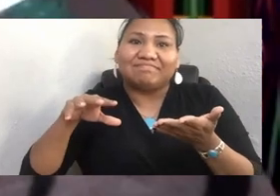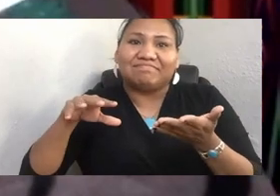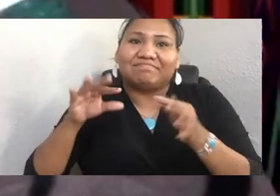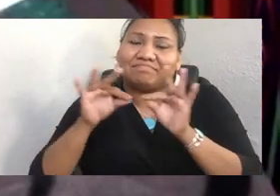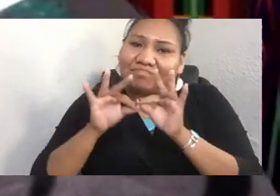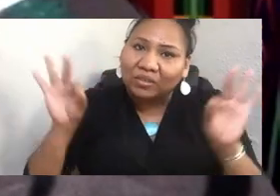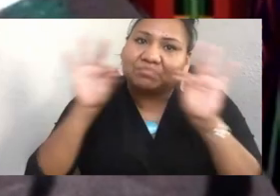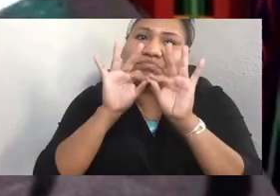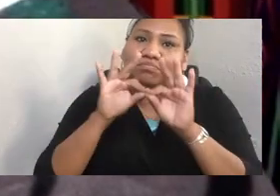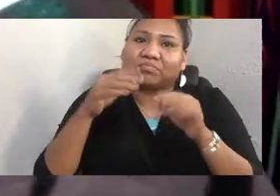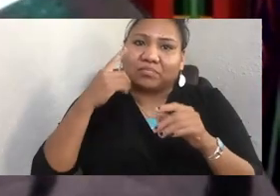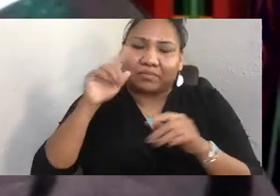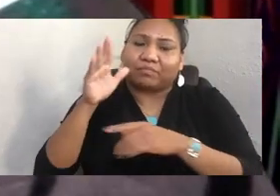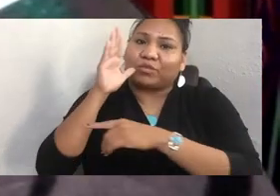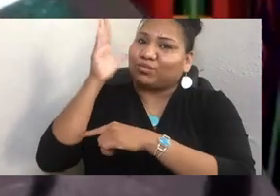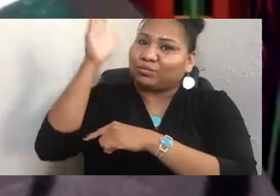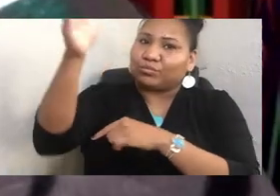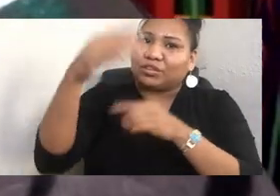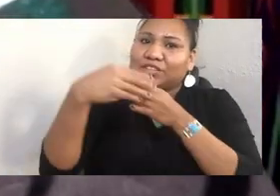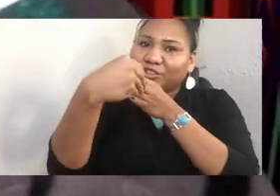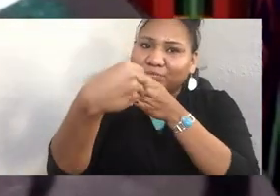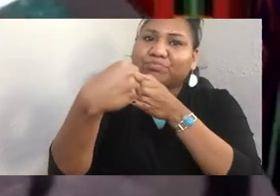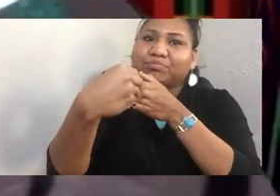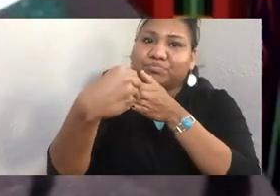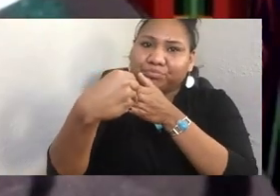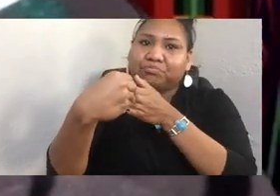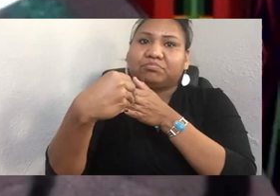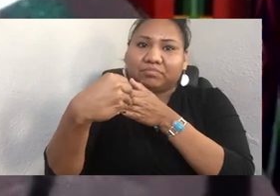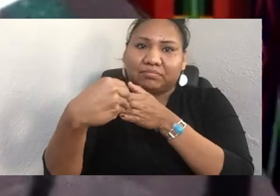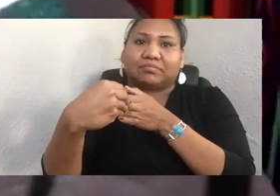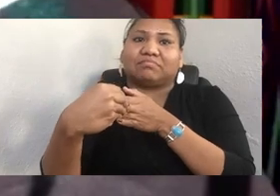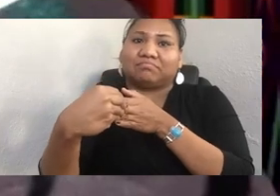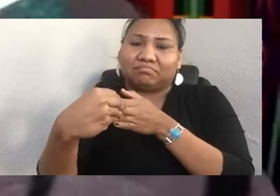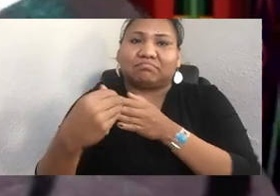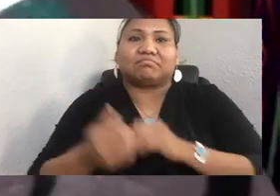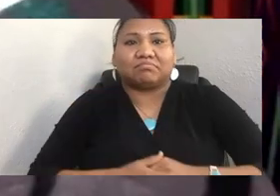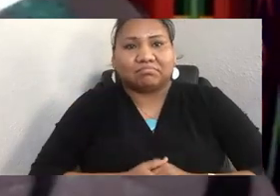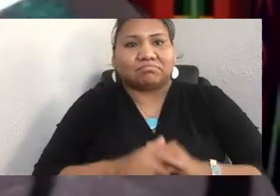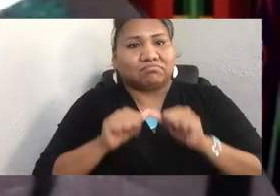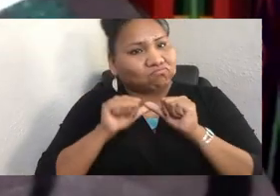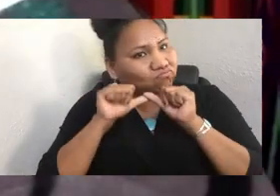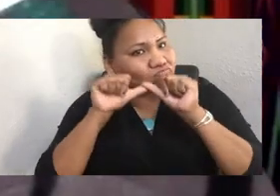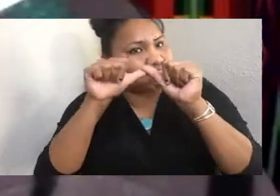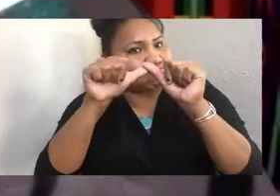to continue to carry the voices of our indigenous people,